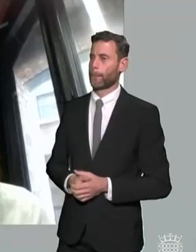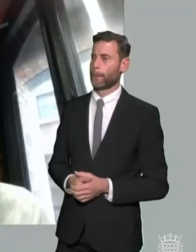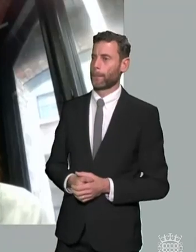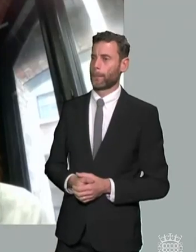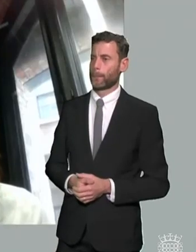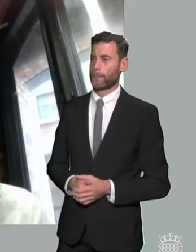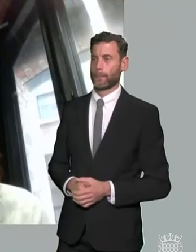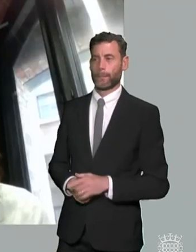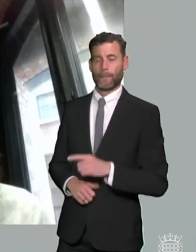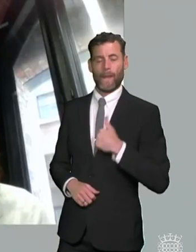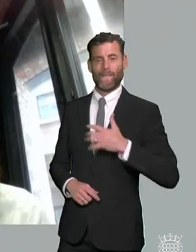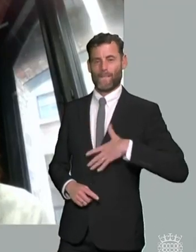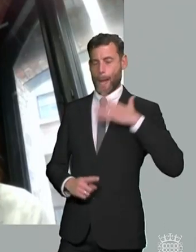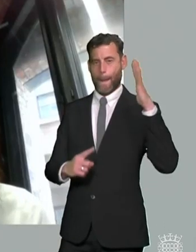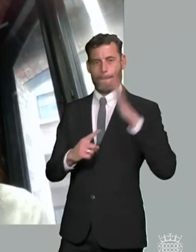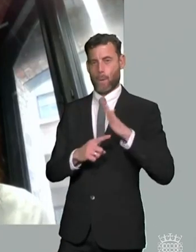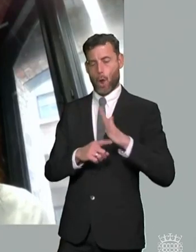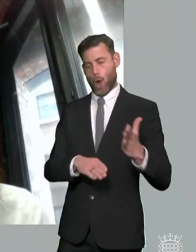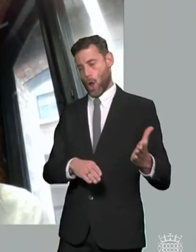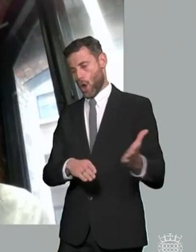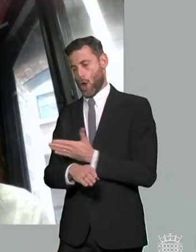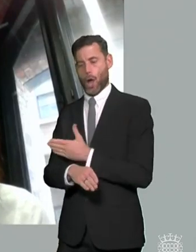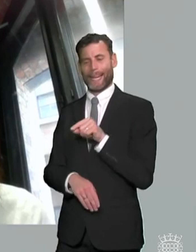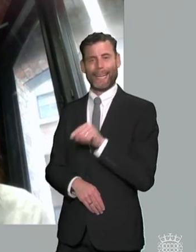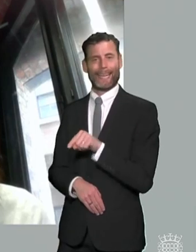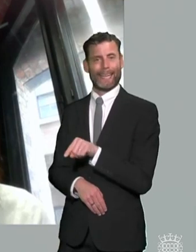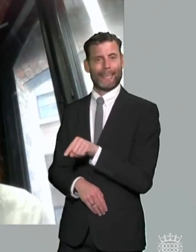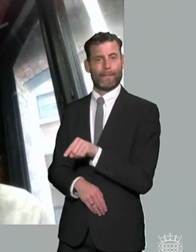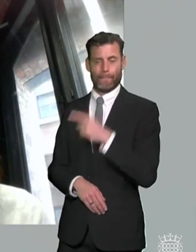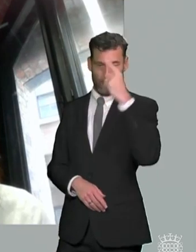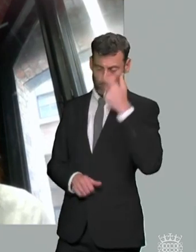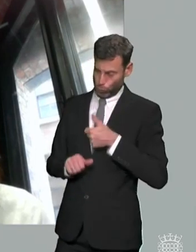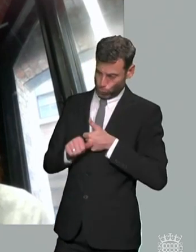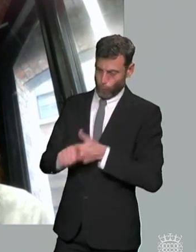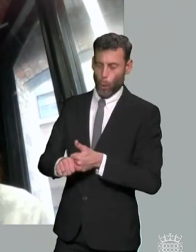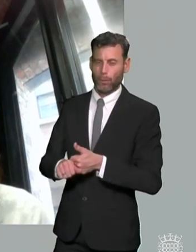intervention intervention as early as possible in the system not dragging parents through delays